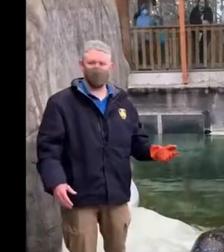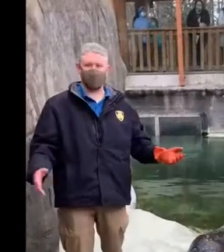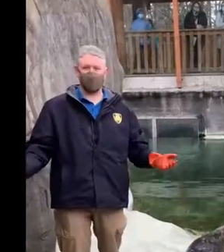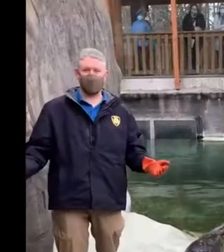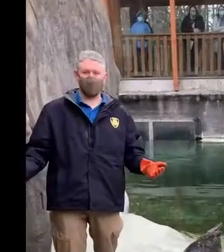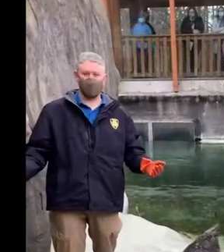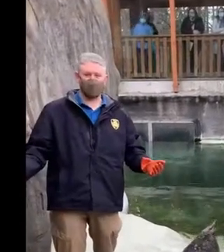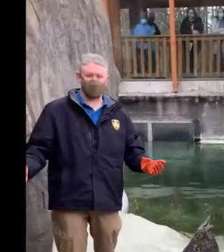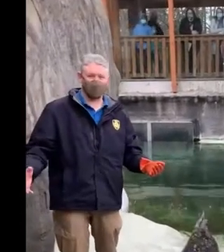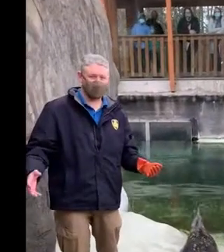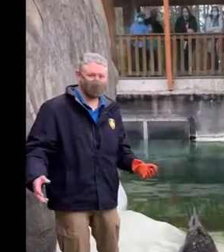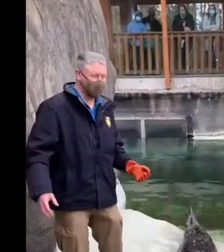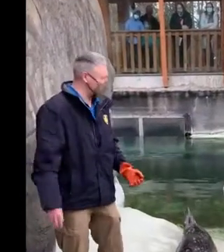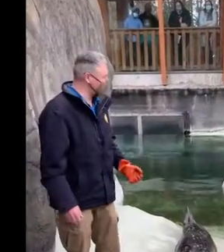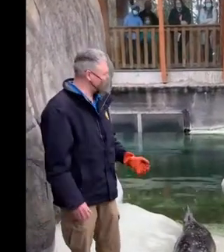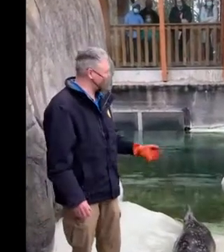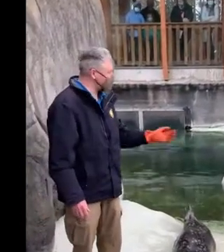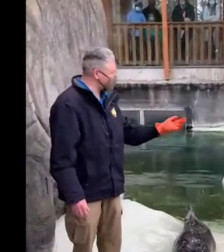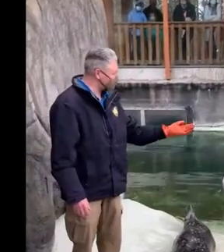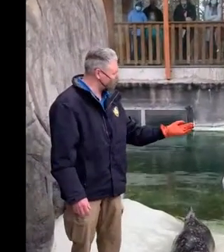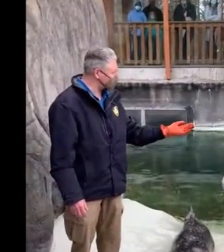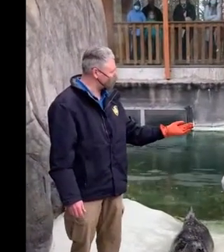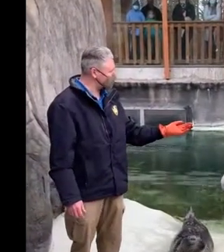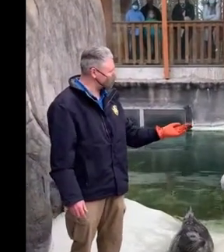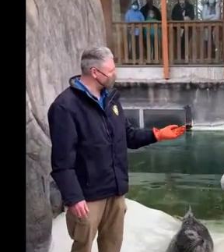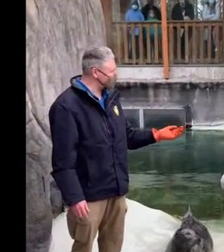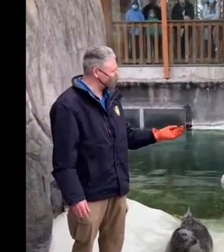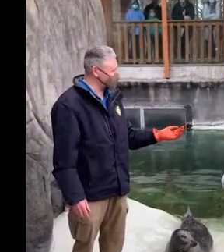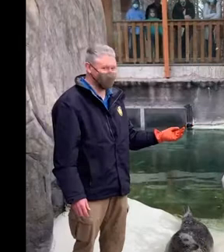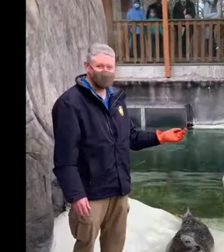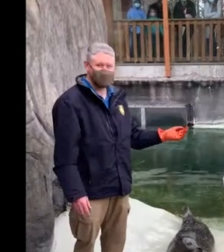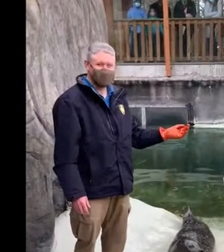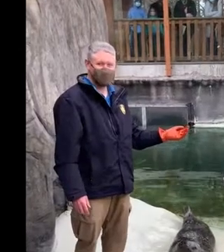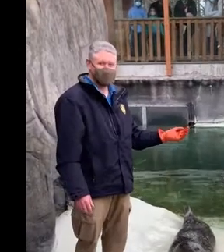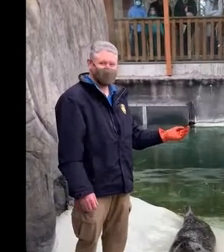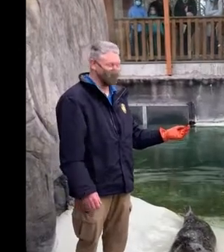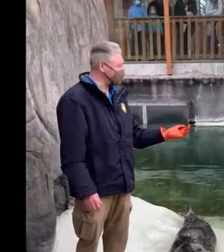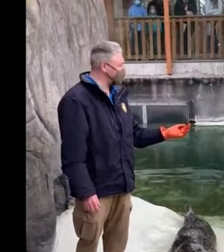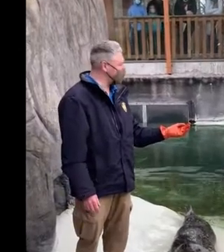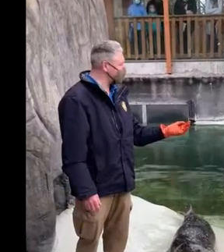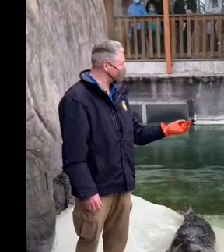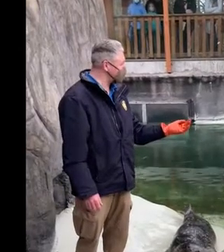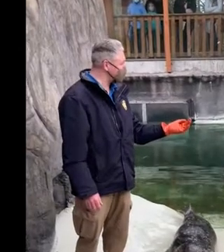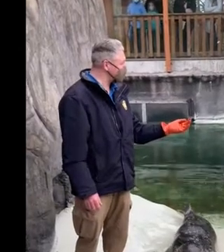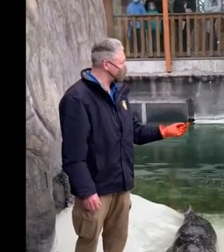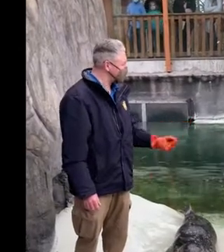Here we are at the zoo. We're with animal caretaker, Beth Foglesong,